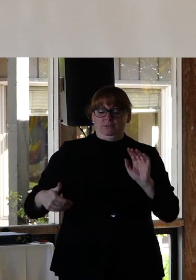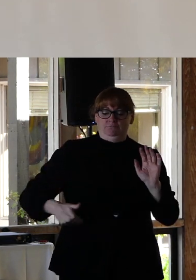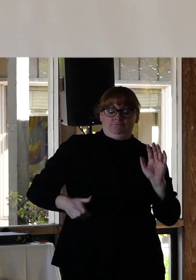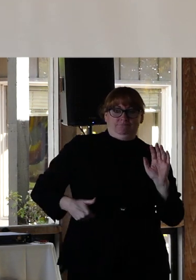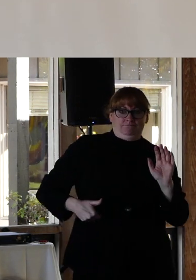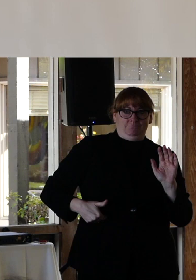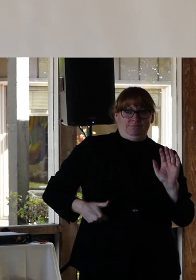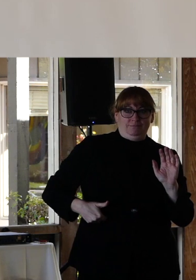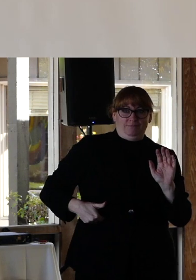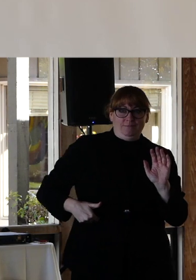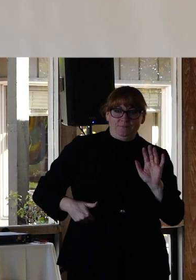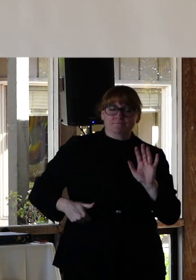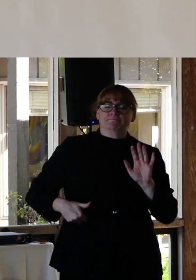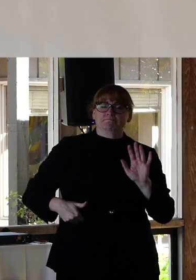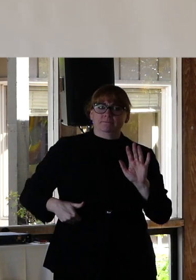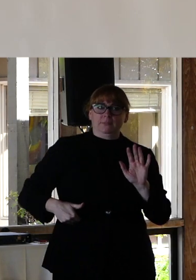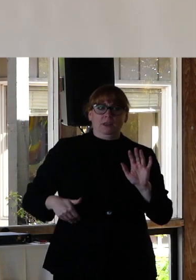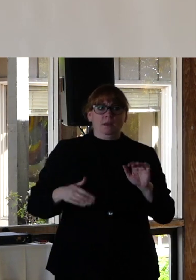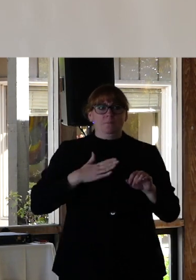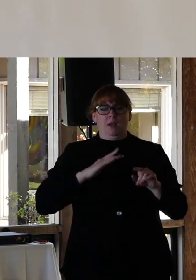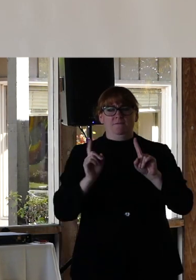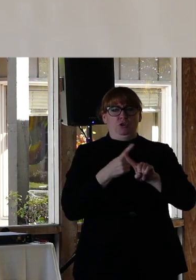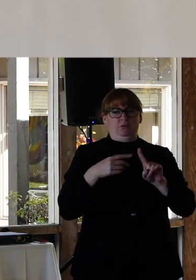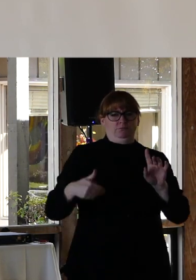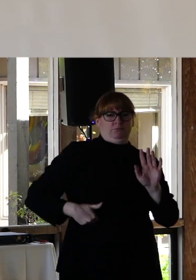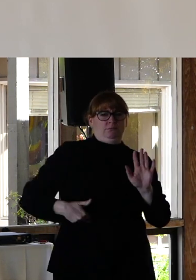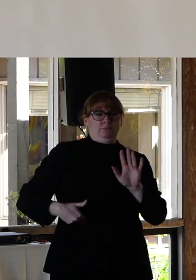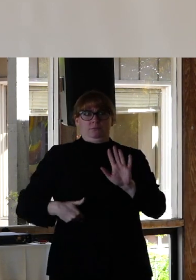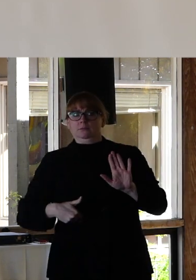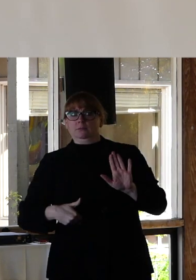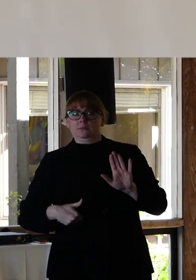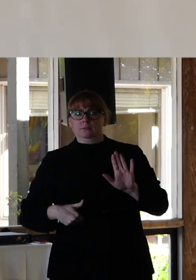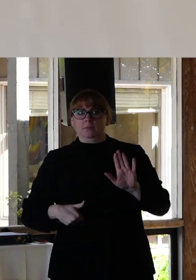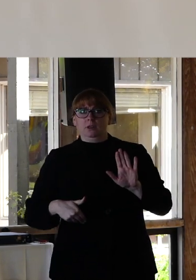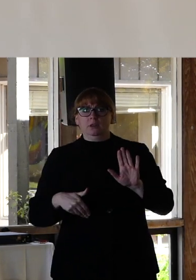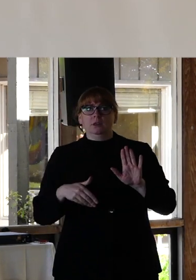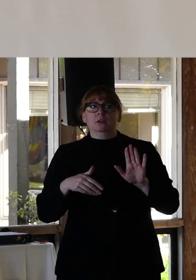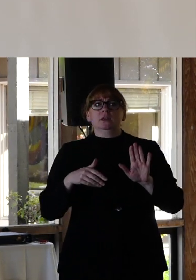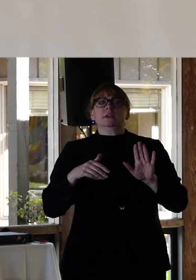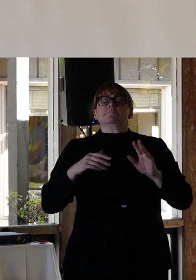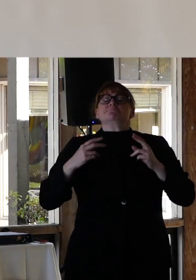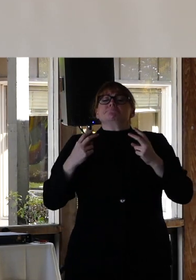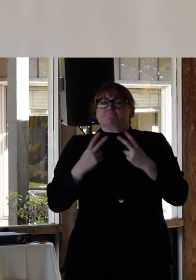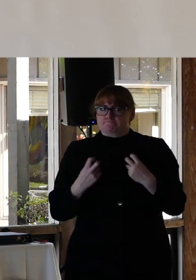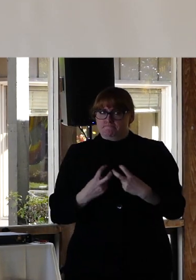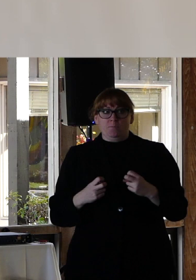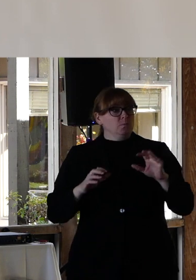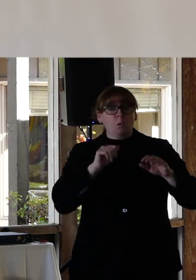Take a moment and actually unpack those remember that you don't have to be shamed by them. There is nothing wrong with it meaning that you have